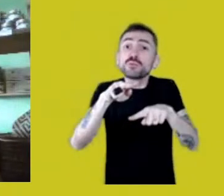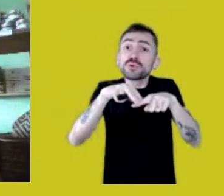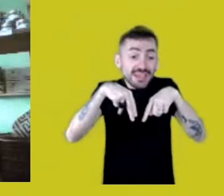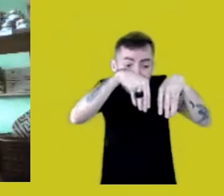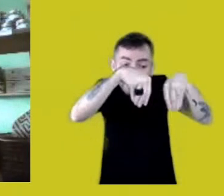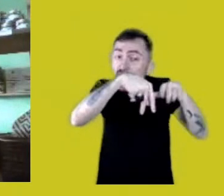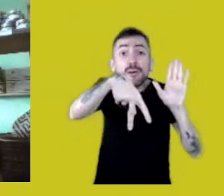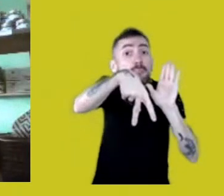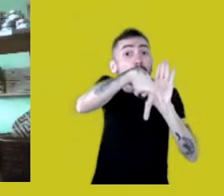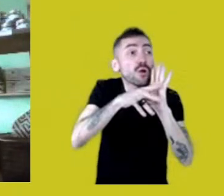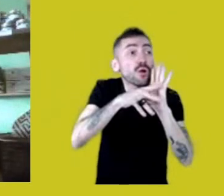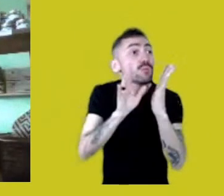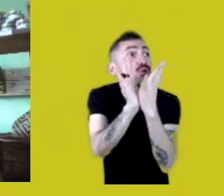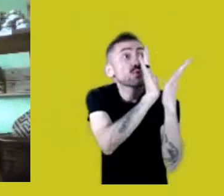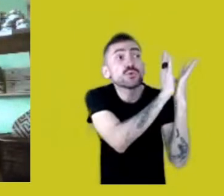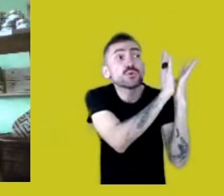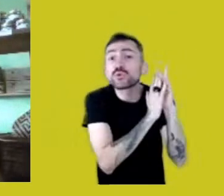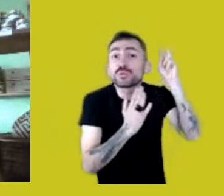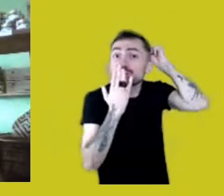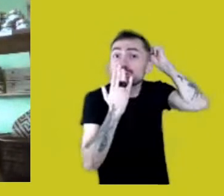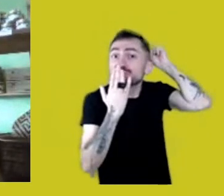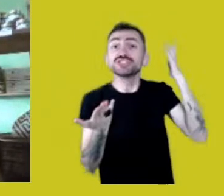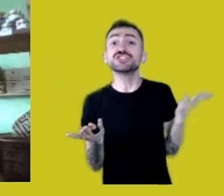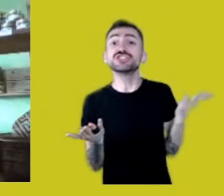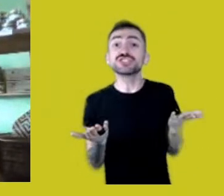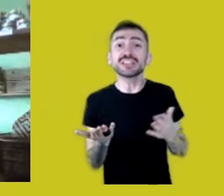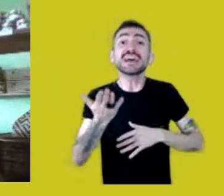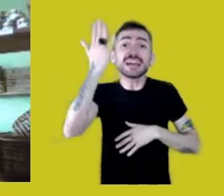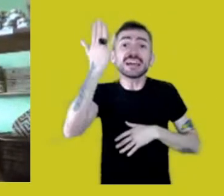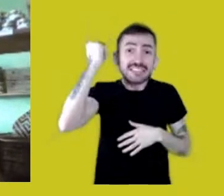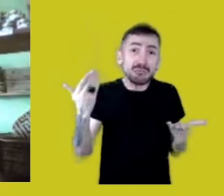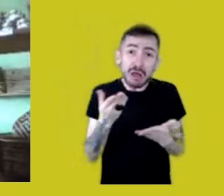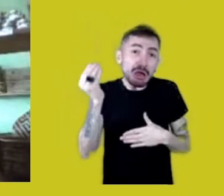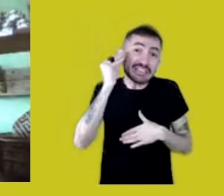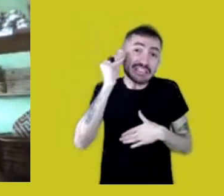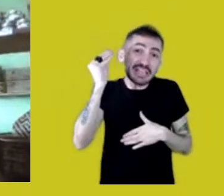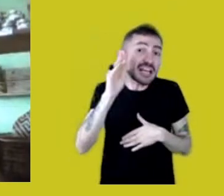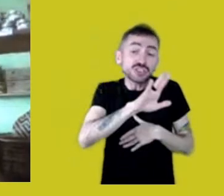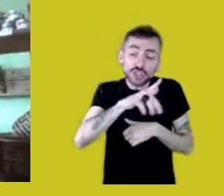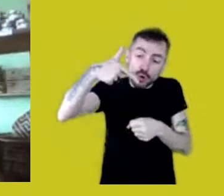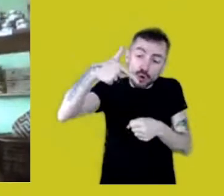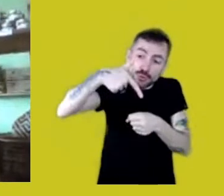that produce biofuels drenched with Guarani-Kaiowá blood,